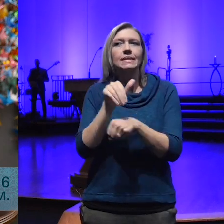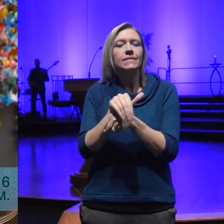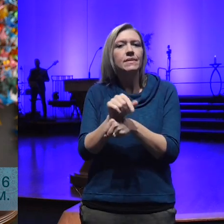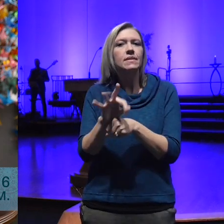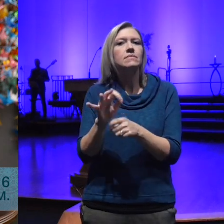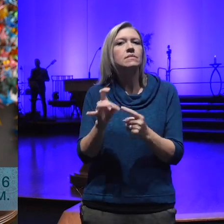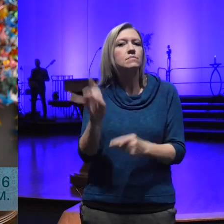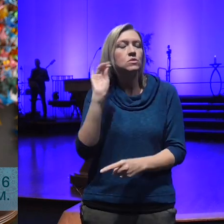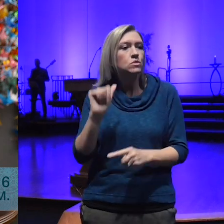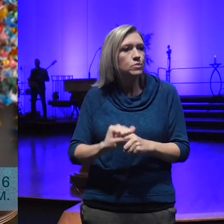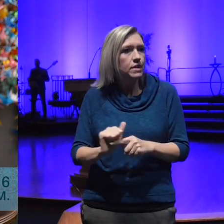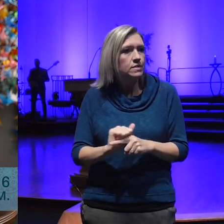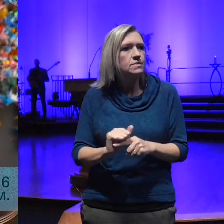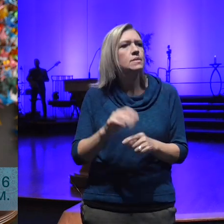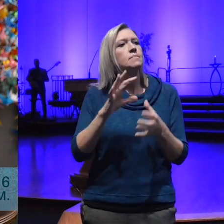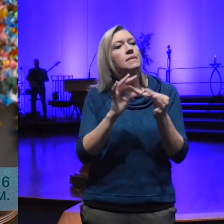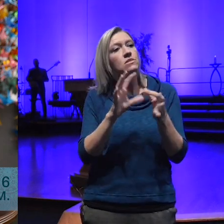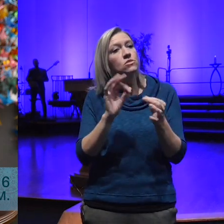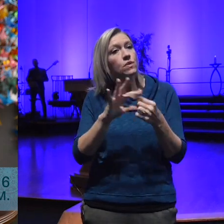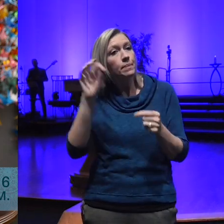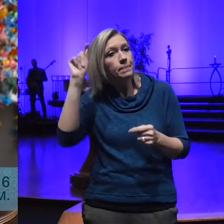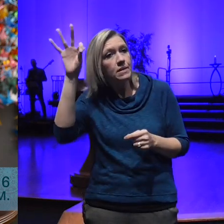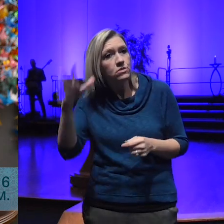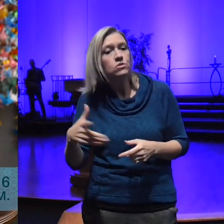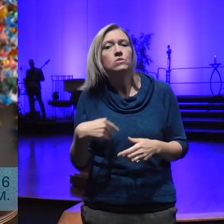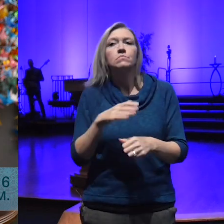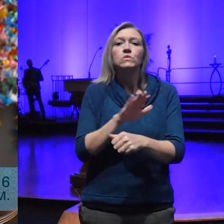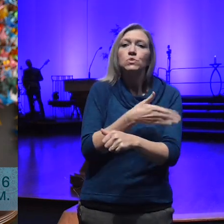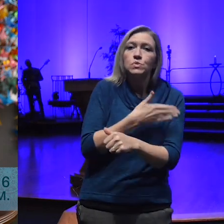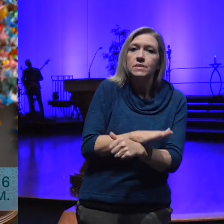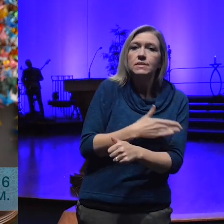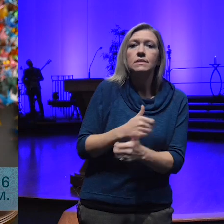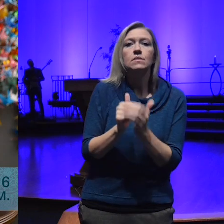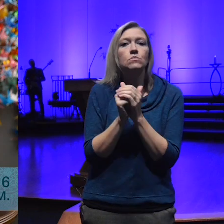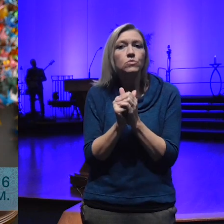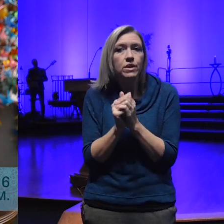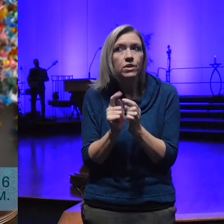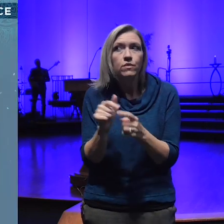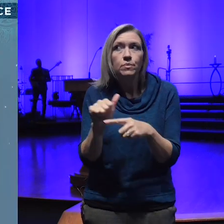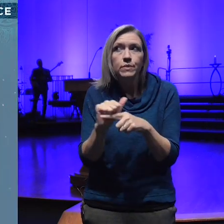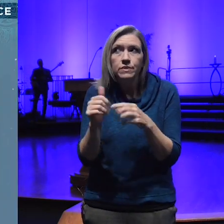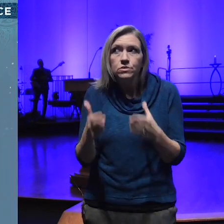some devotional music a prayer from one of our prayer practitioners but the service itself is